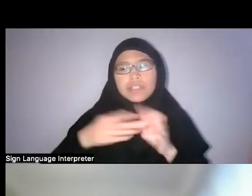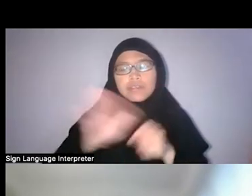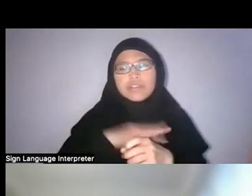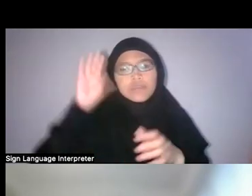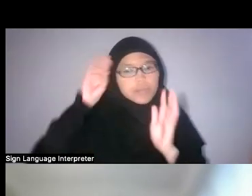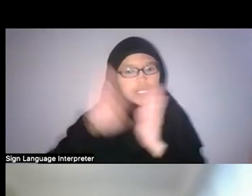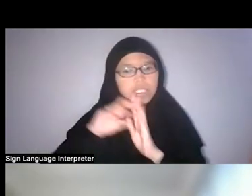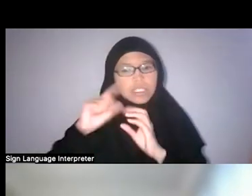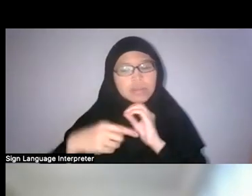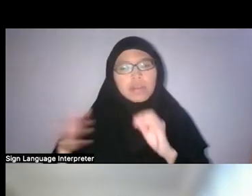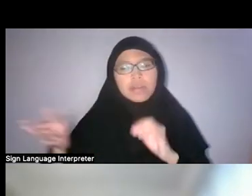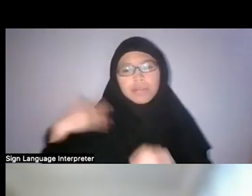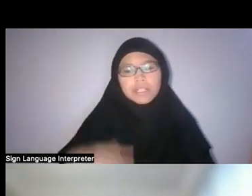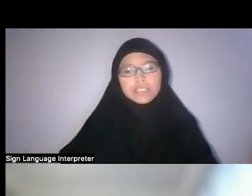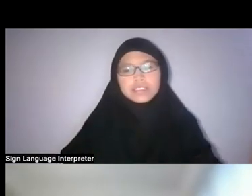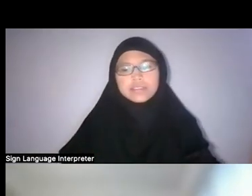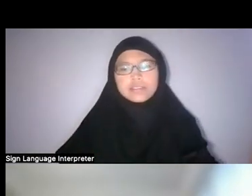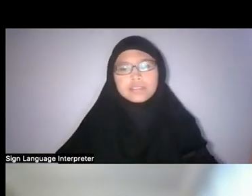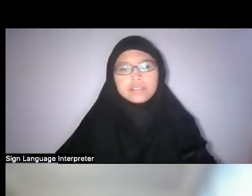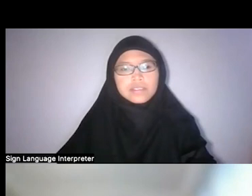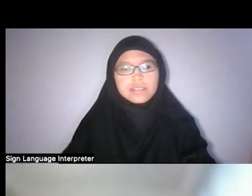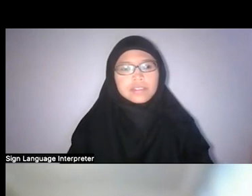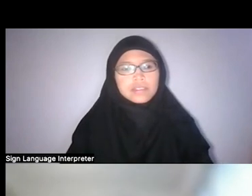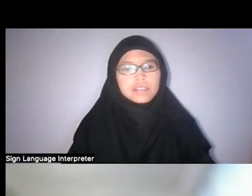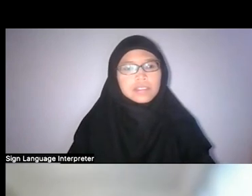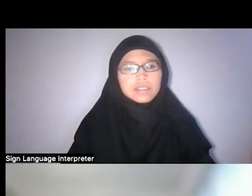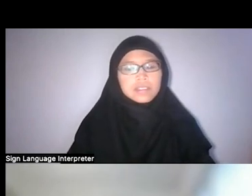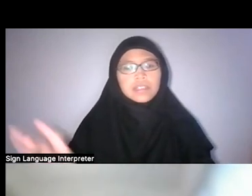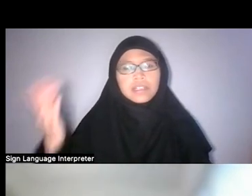Last point of discussion before we move on to the Q&A.